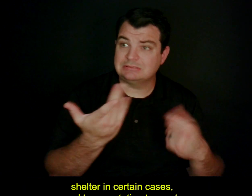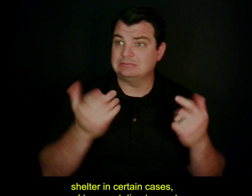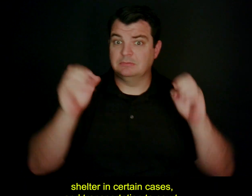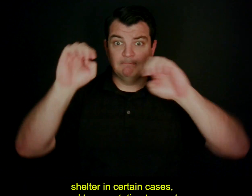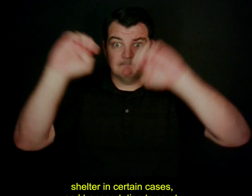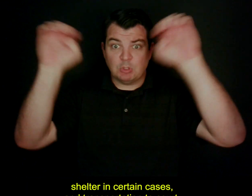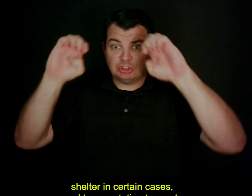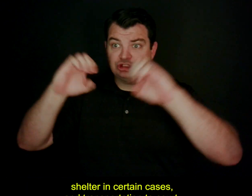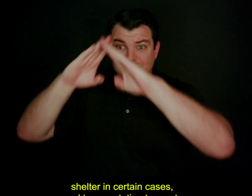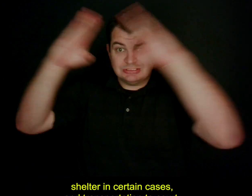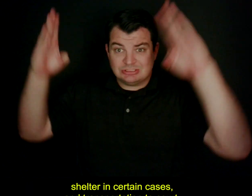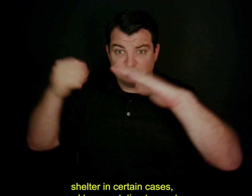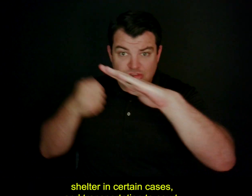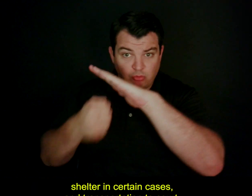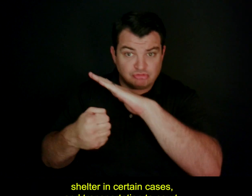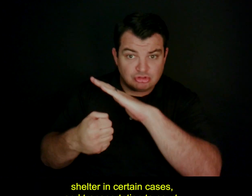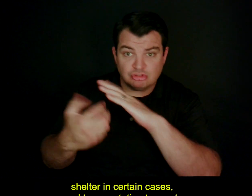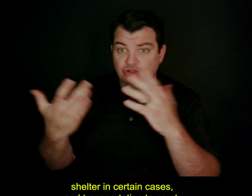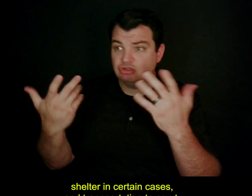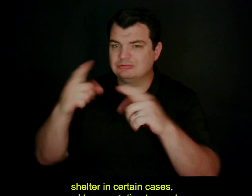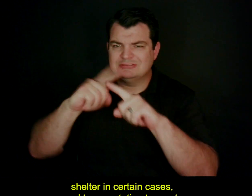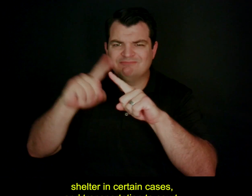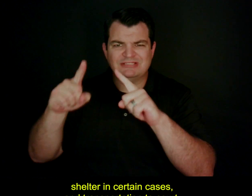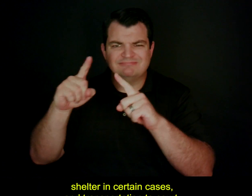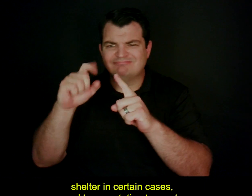shelter in certain cases, and transportation to court.